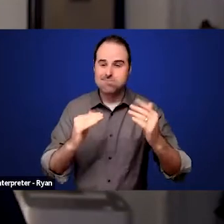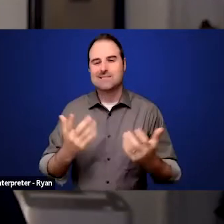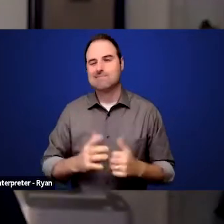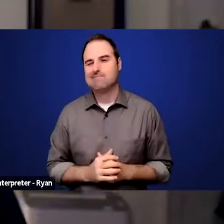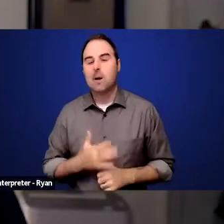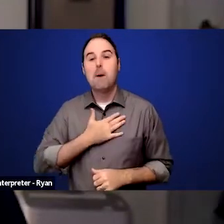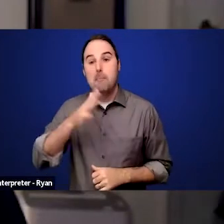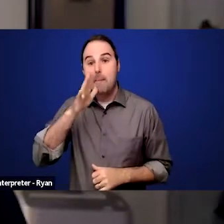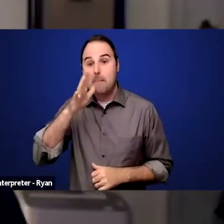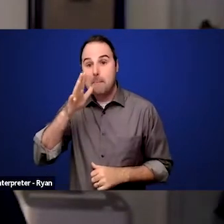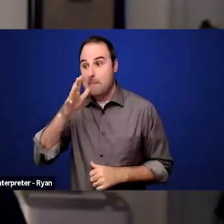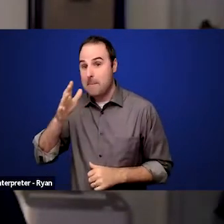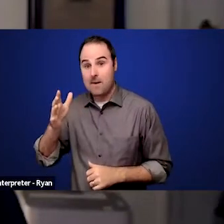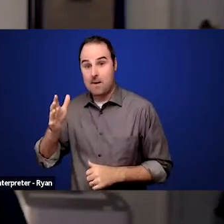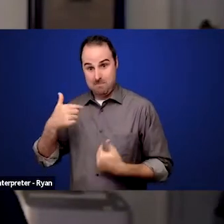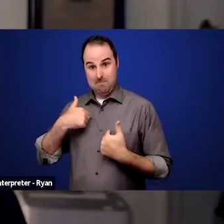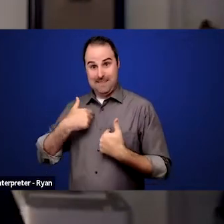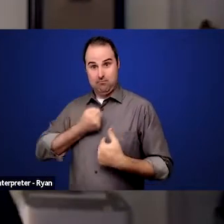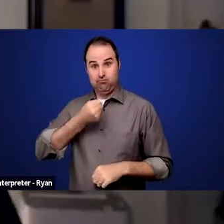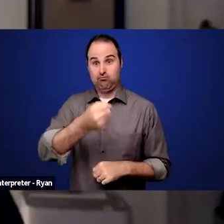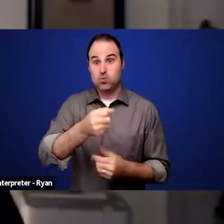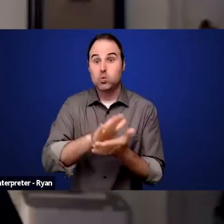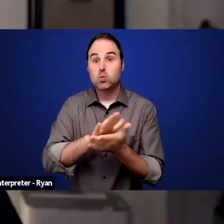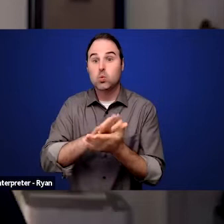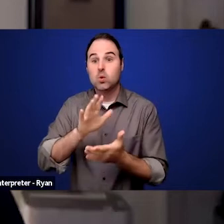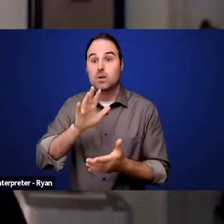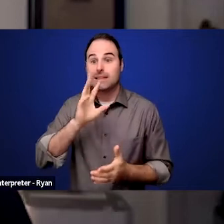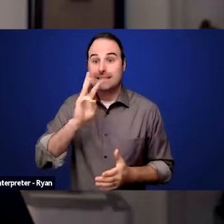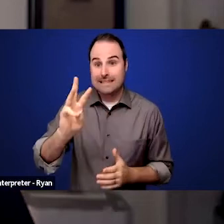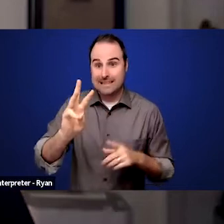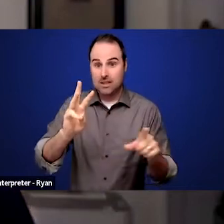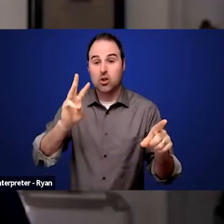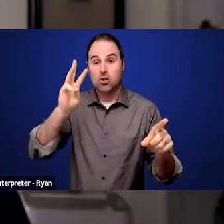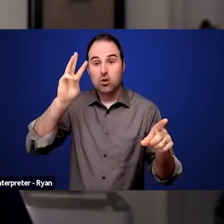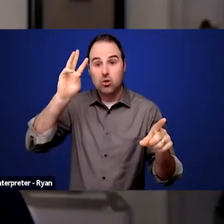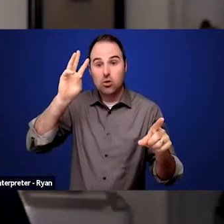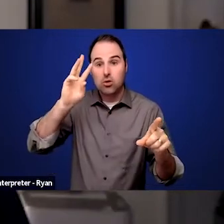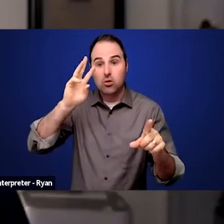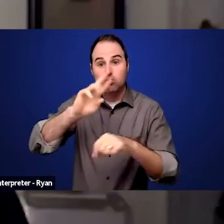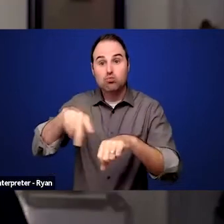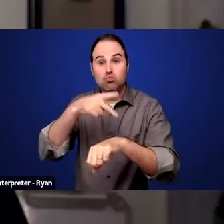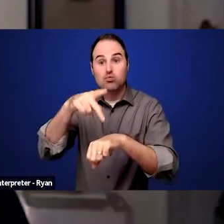I was a fire hazard, I couldn't go there even though my parents were not asking for any supports